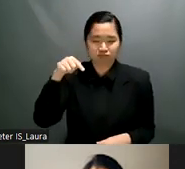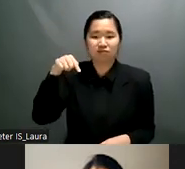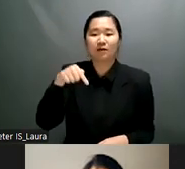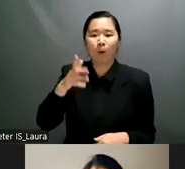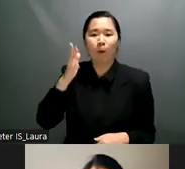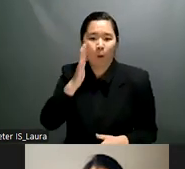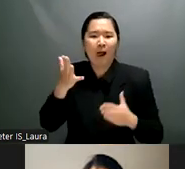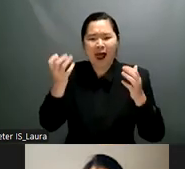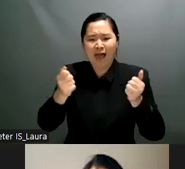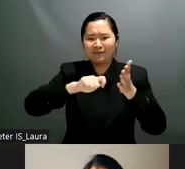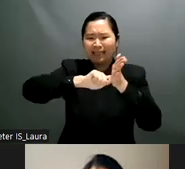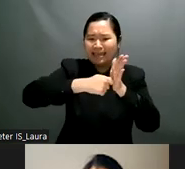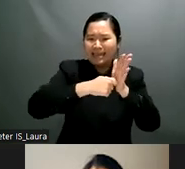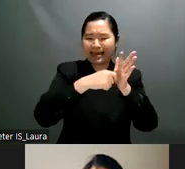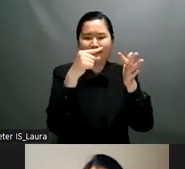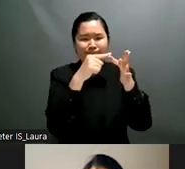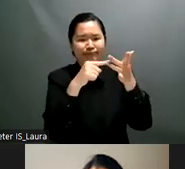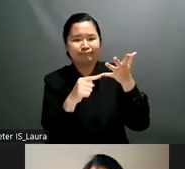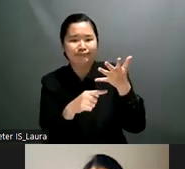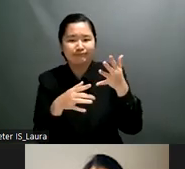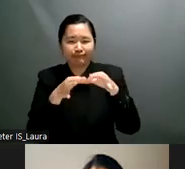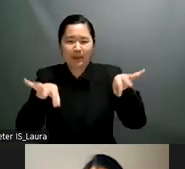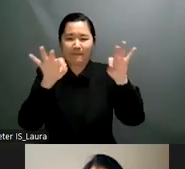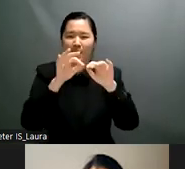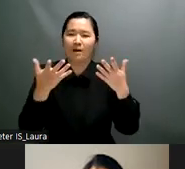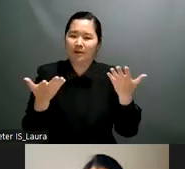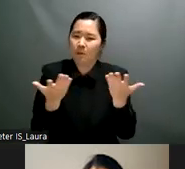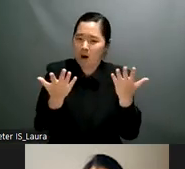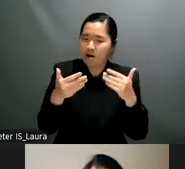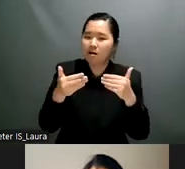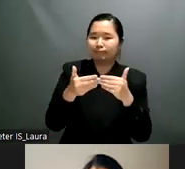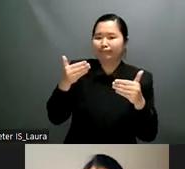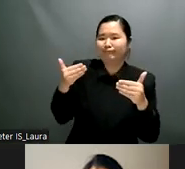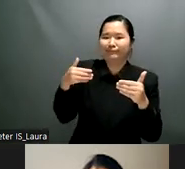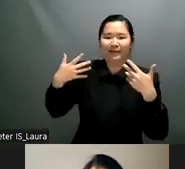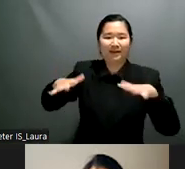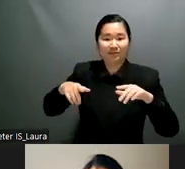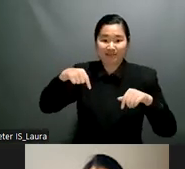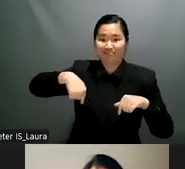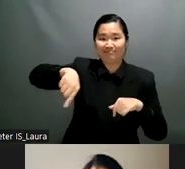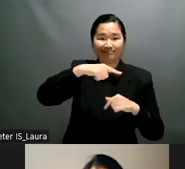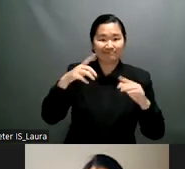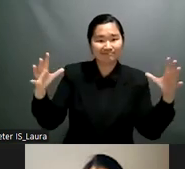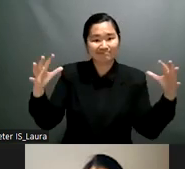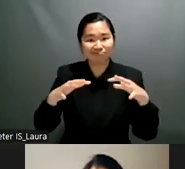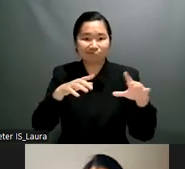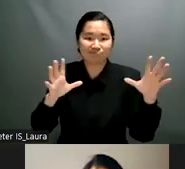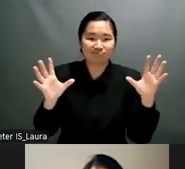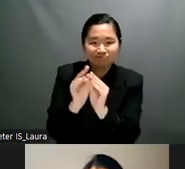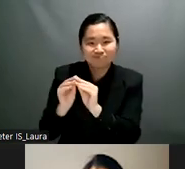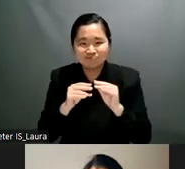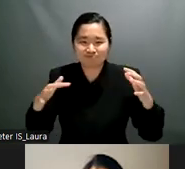advantage of opportunities to move forward on the institutionalization we've also talked about